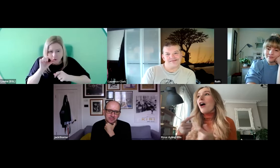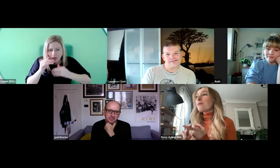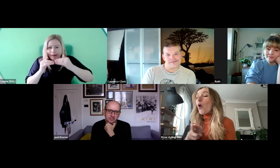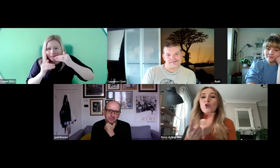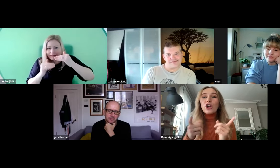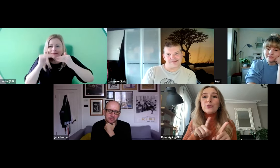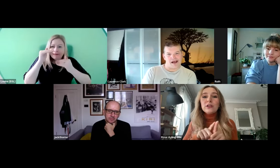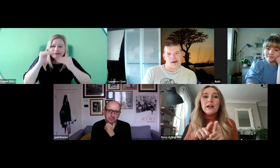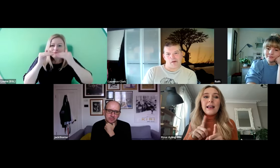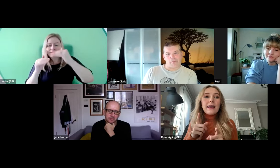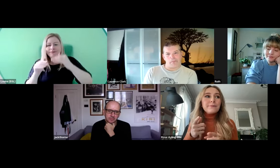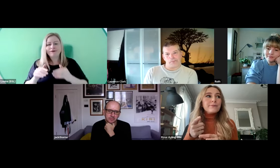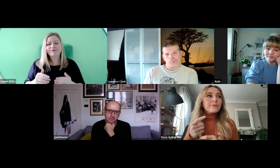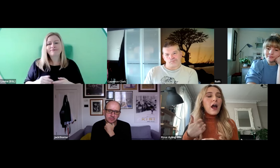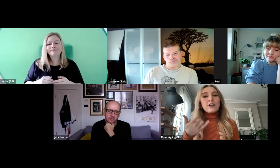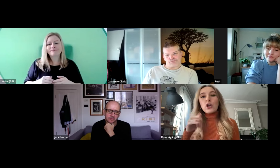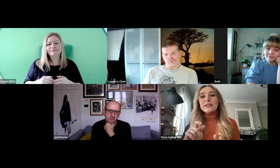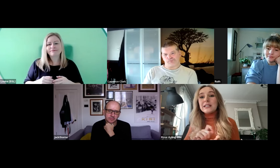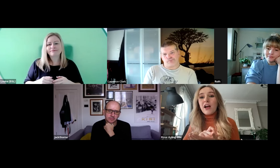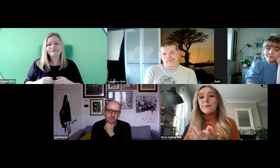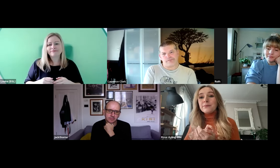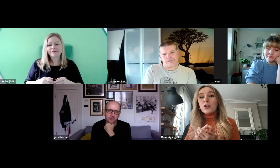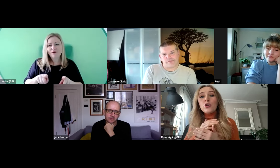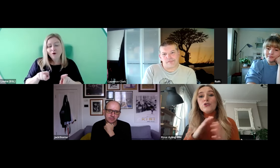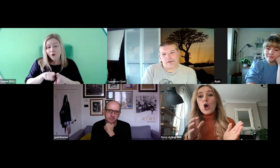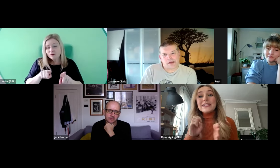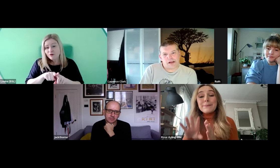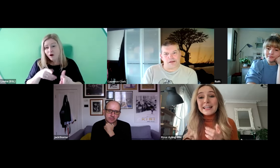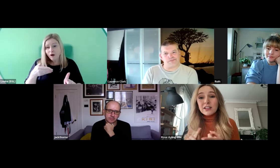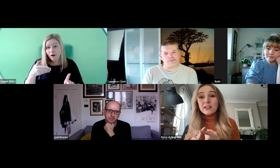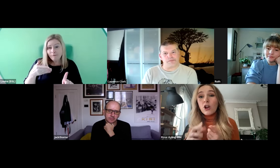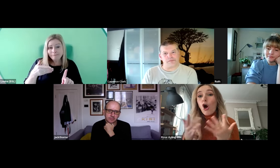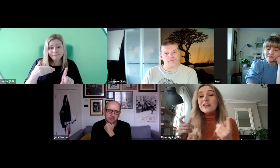need to start off really small and then... Also I've noticed "no experience." A lot of